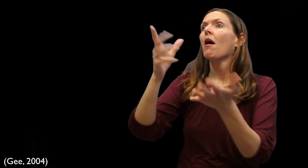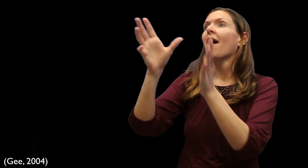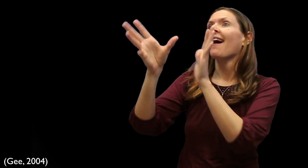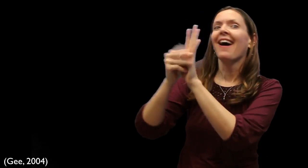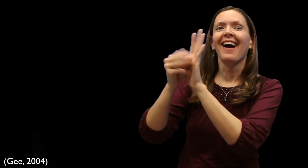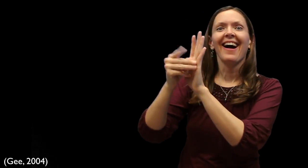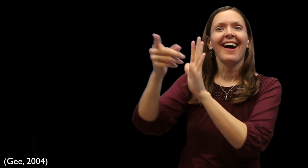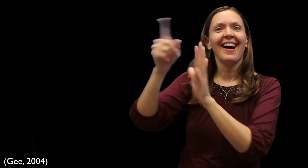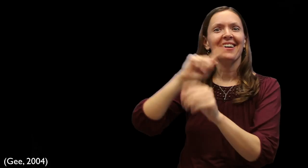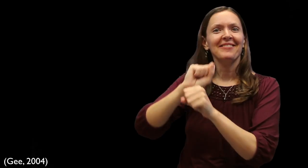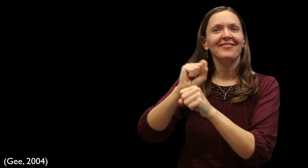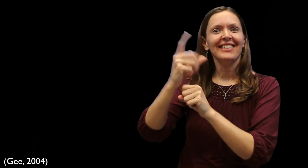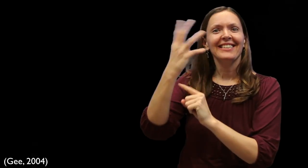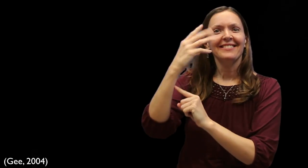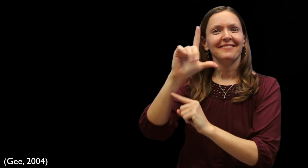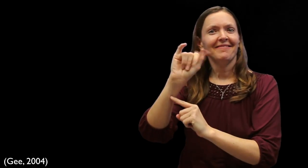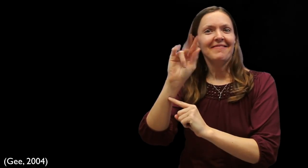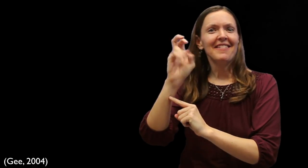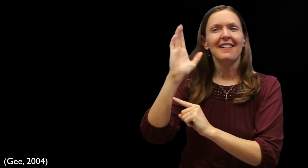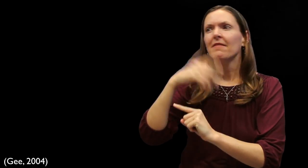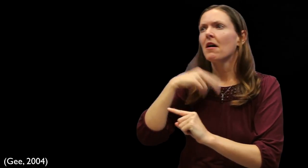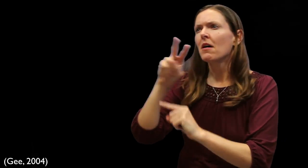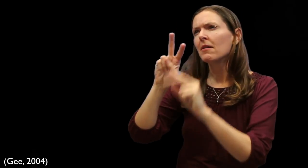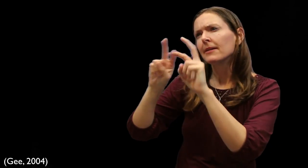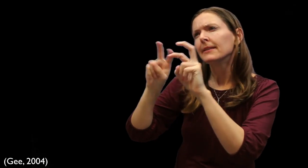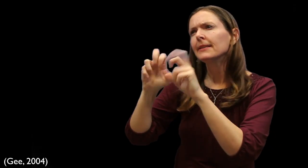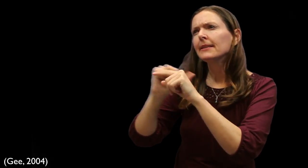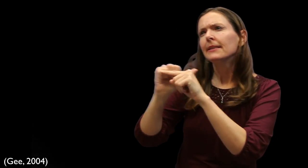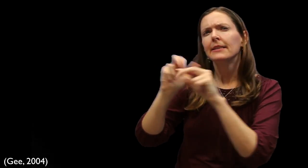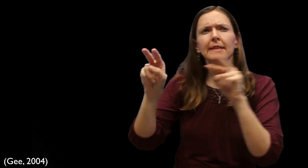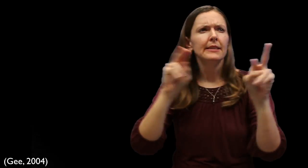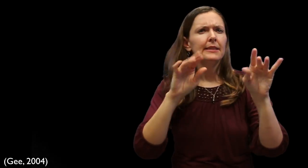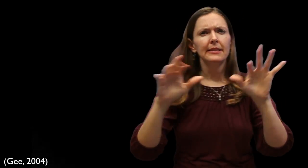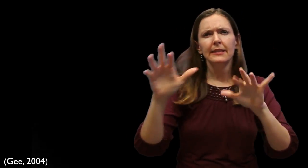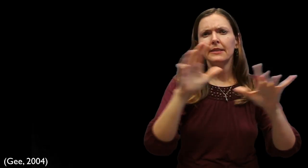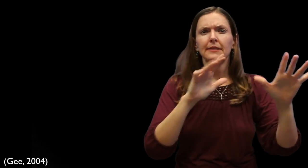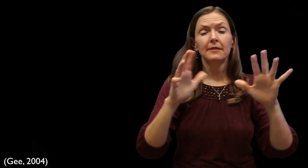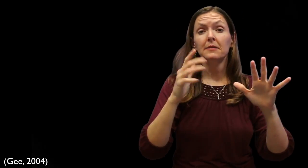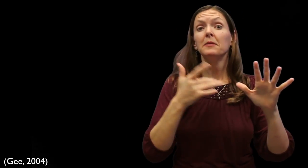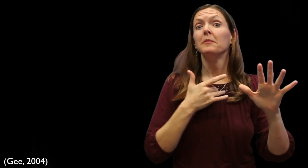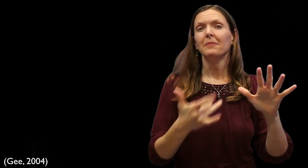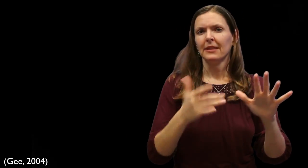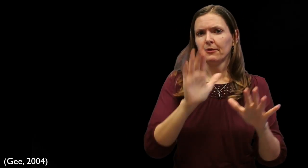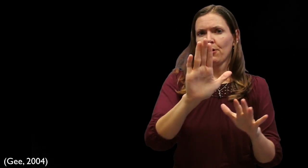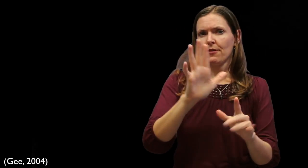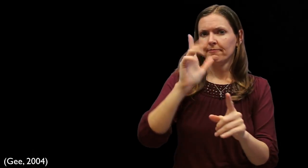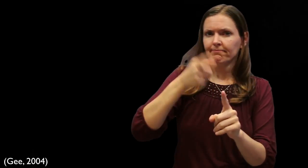and recorded live presentations, scrutinizing them constantly, preferably in your specific academic